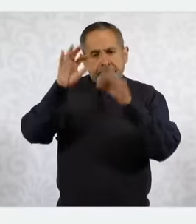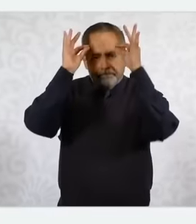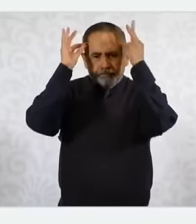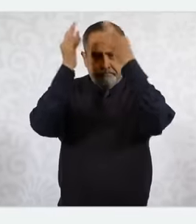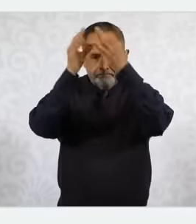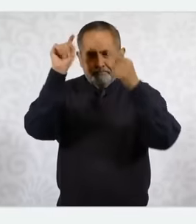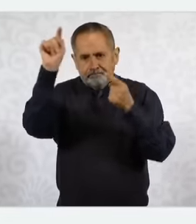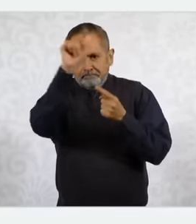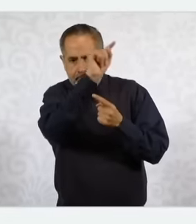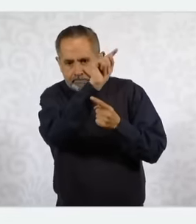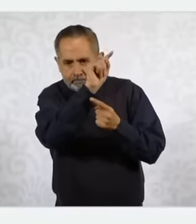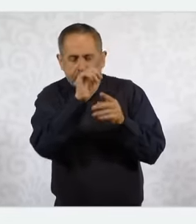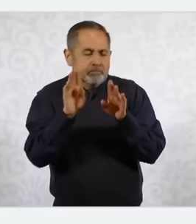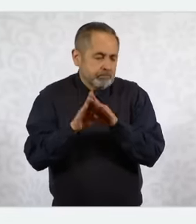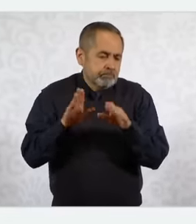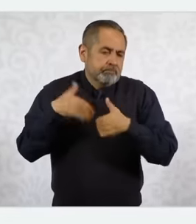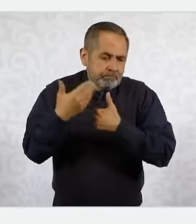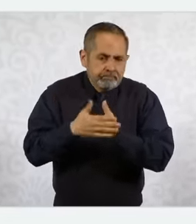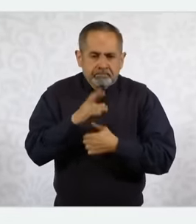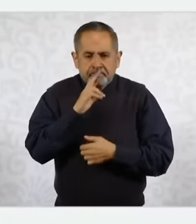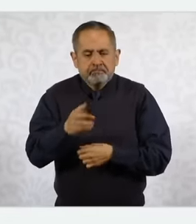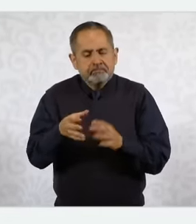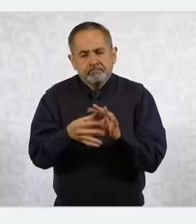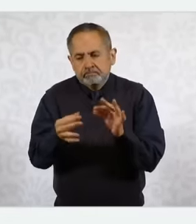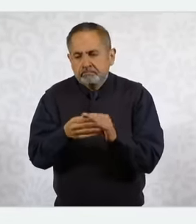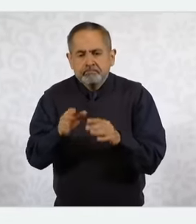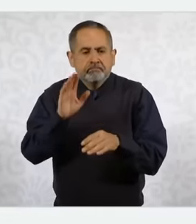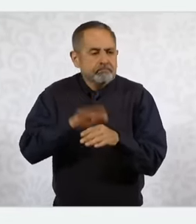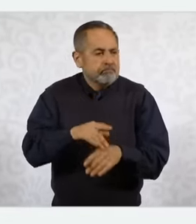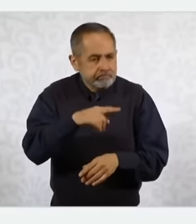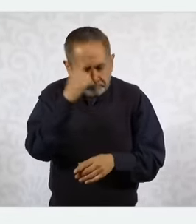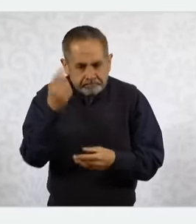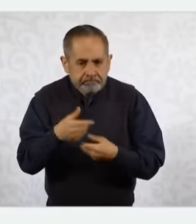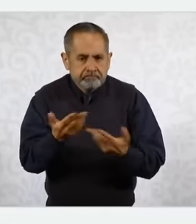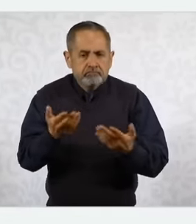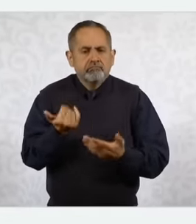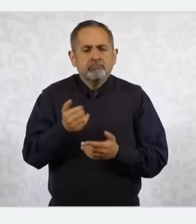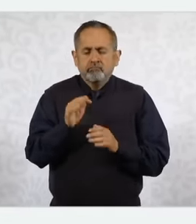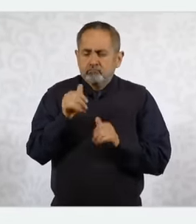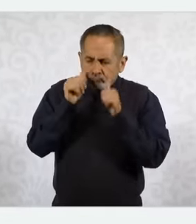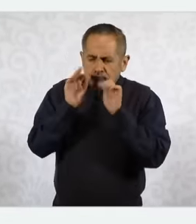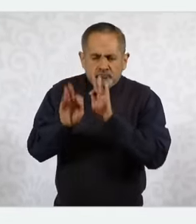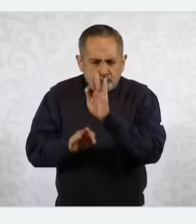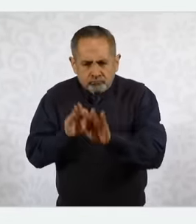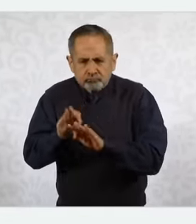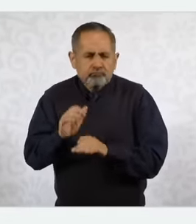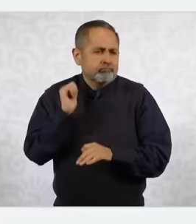those services in the consulates and the treatment in general in legal support and everything